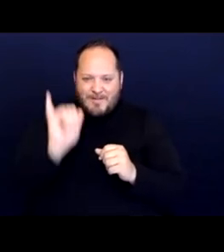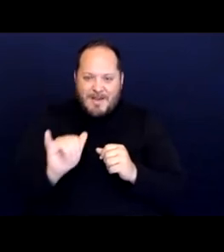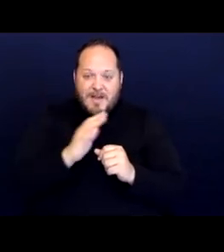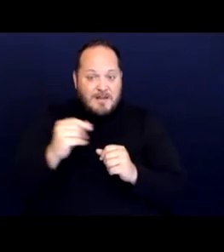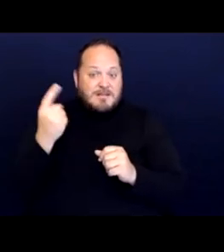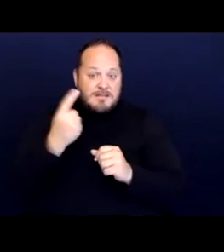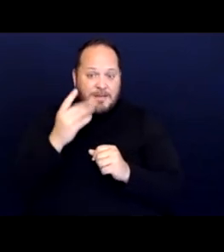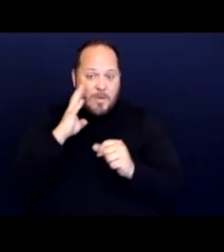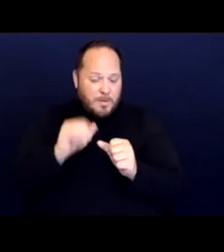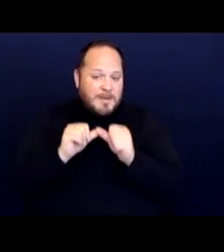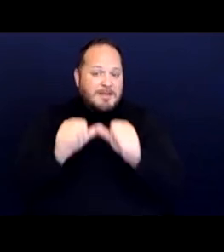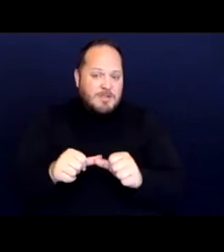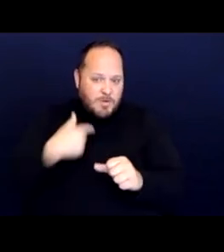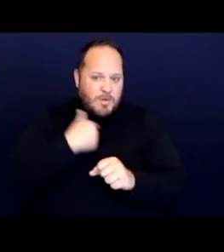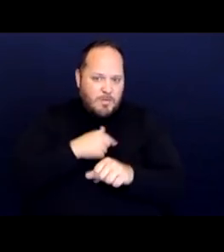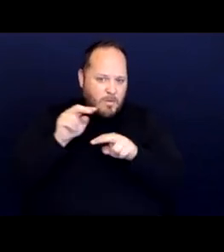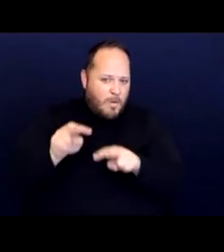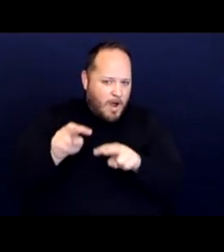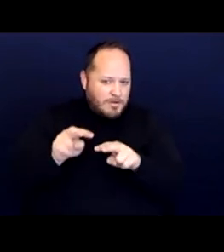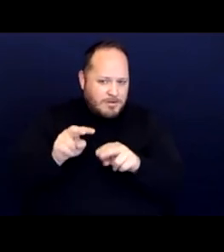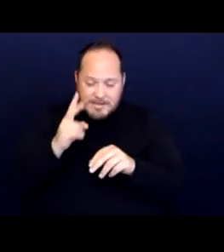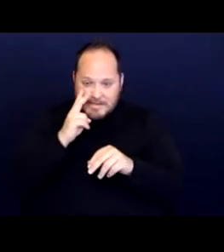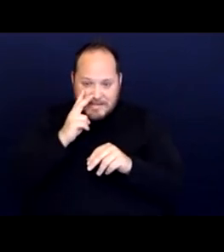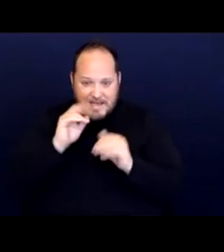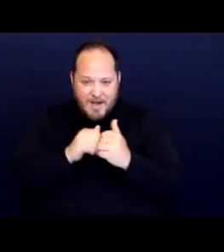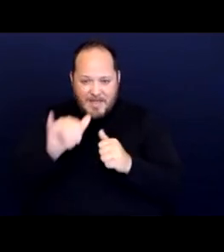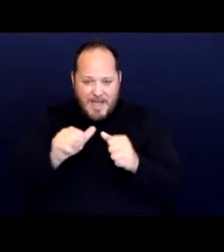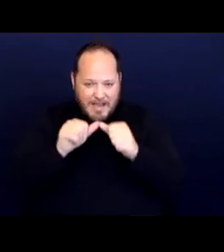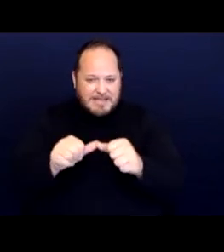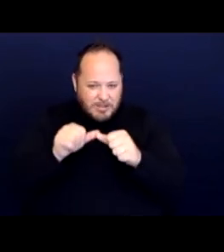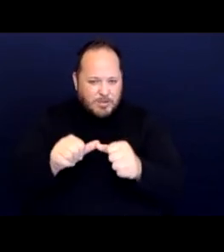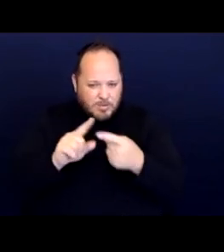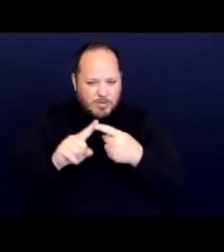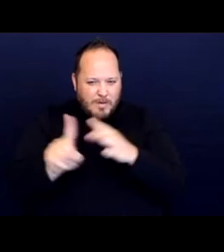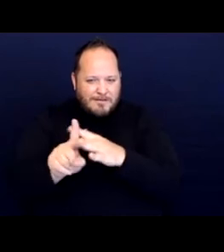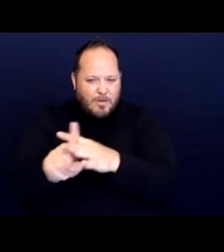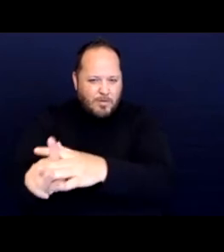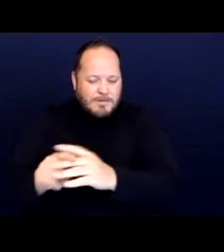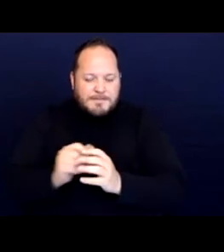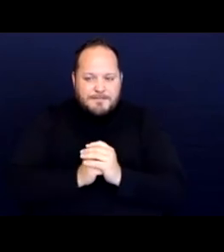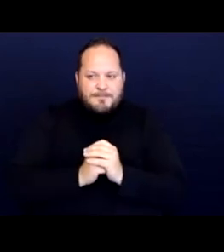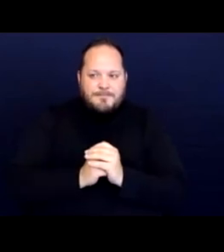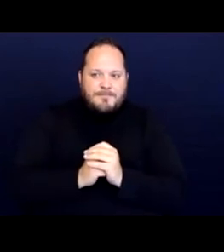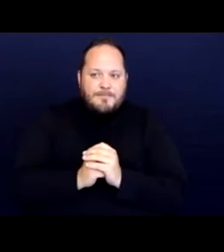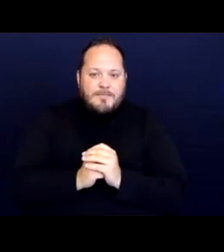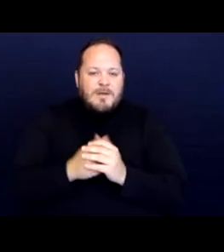to be watching to see how it continues to unfold. And so just to reiterate the court found